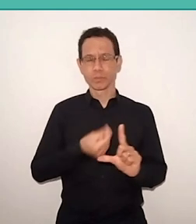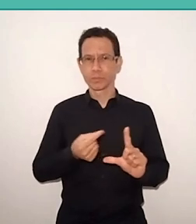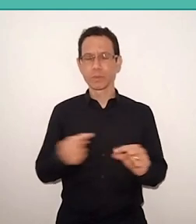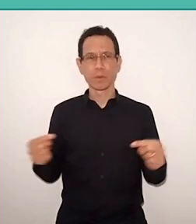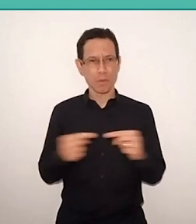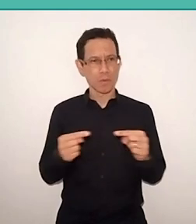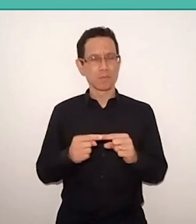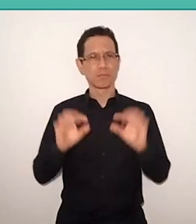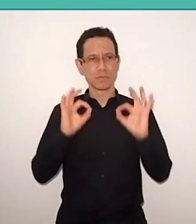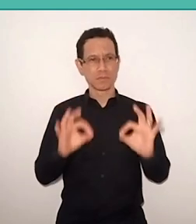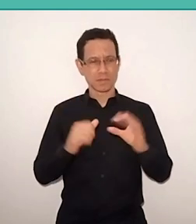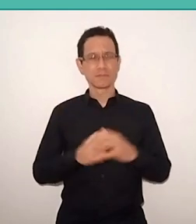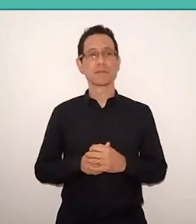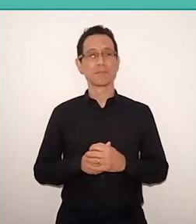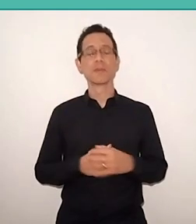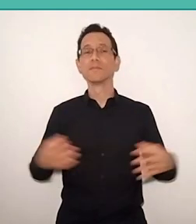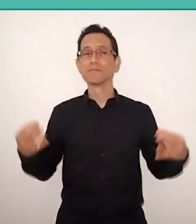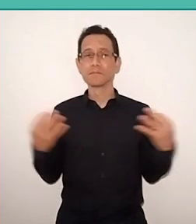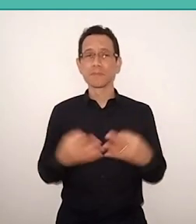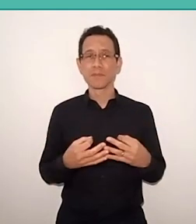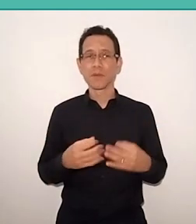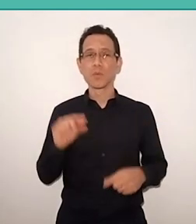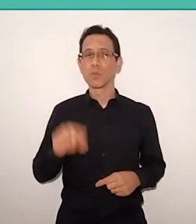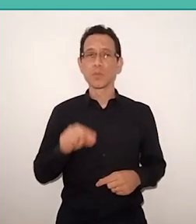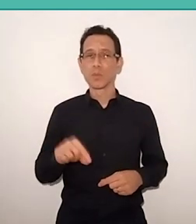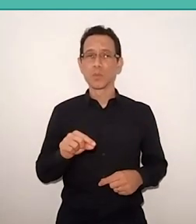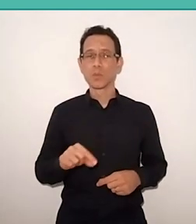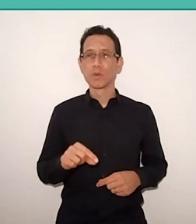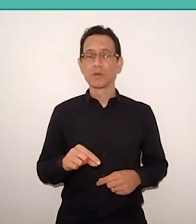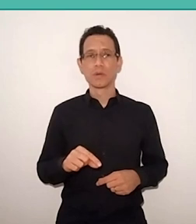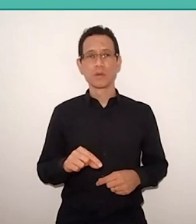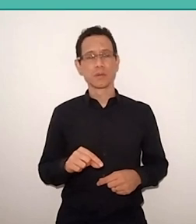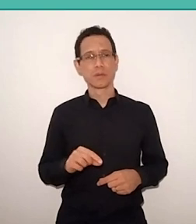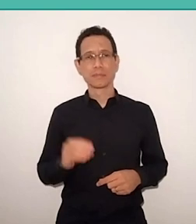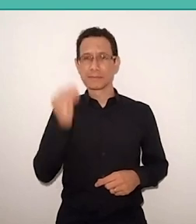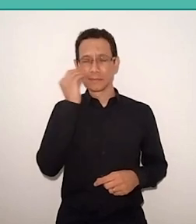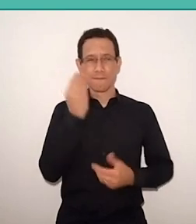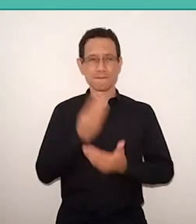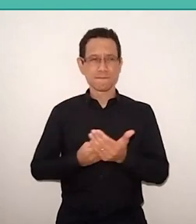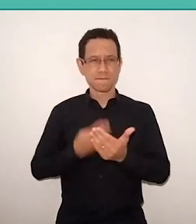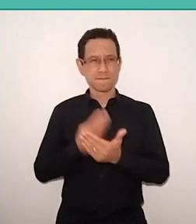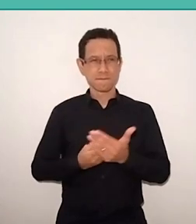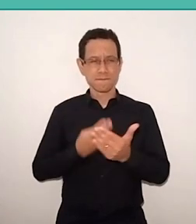perfectly illustrated by the race, by international studies, like PISA,